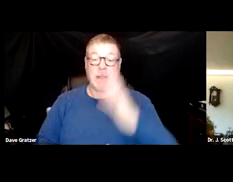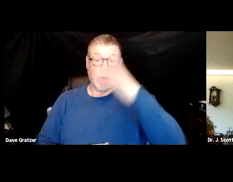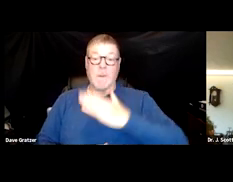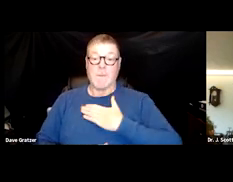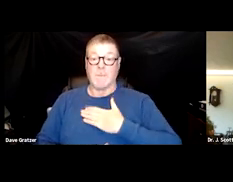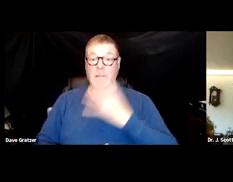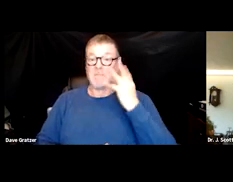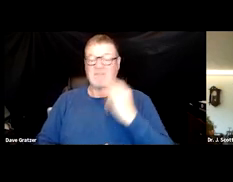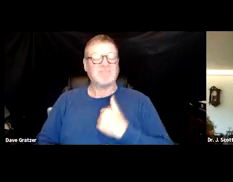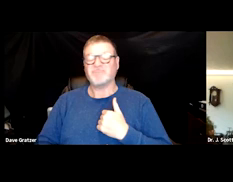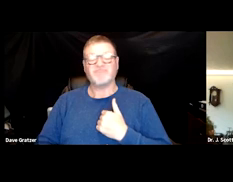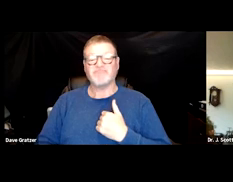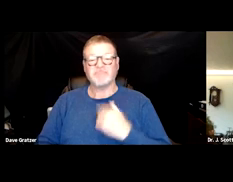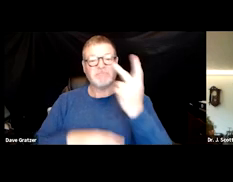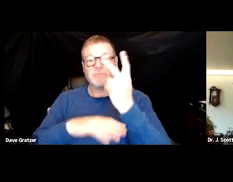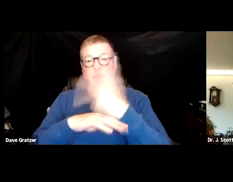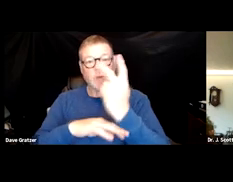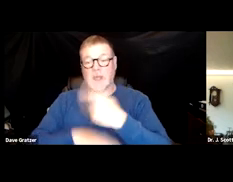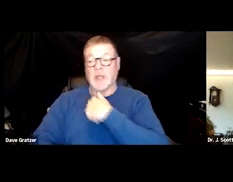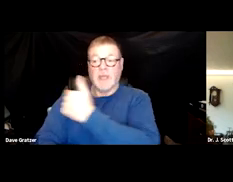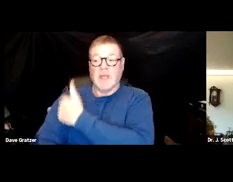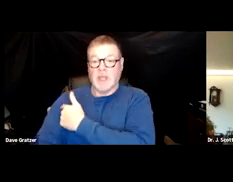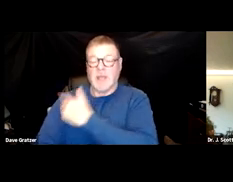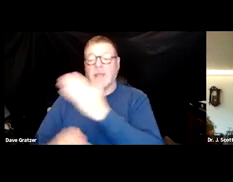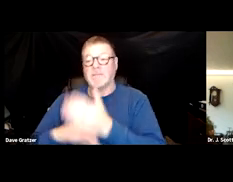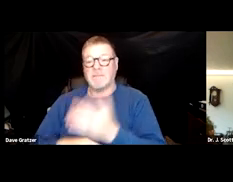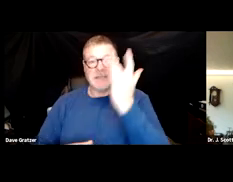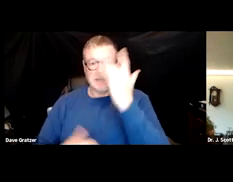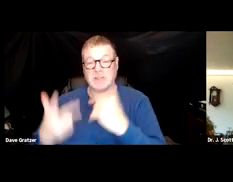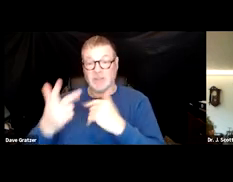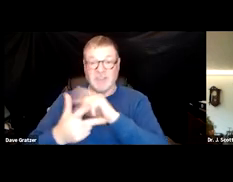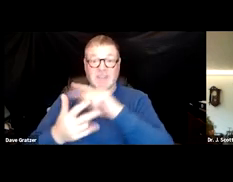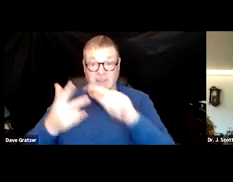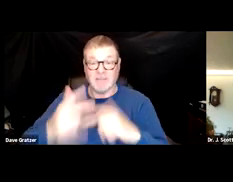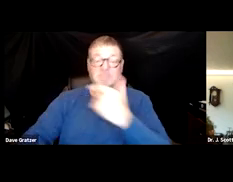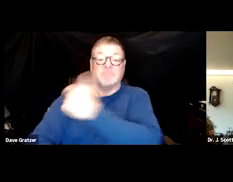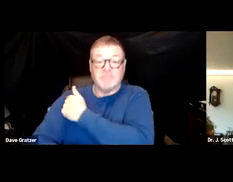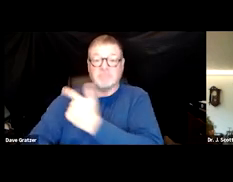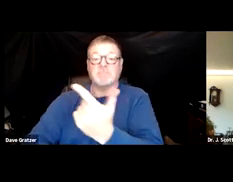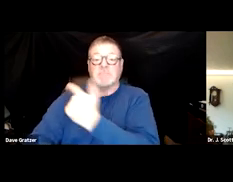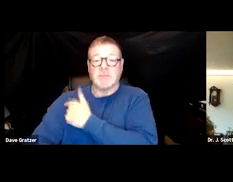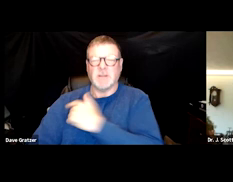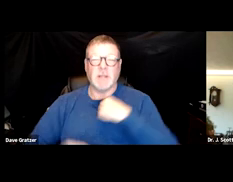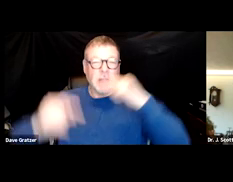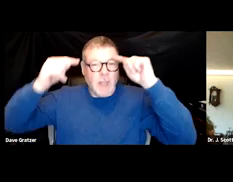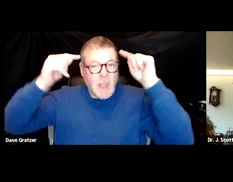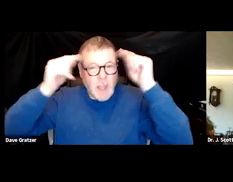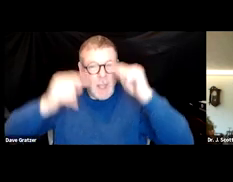I didn't feel very well for a couple days after each of my COVID vaccines. Kind of had headaches, body aches.